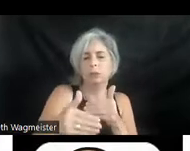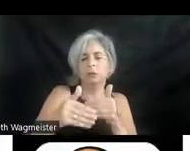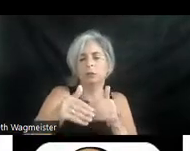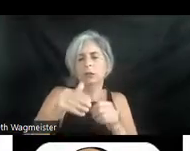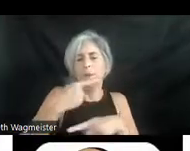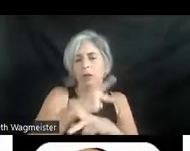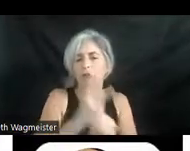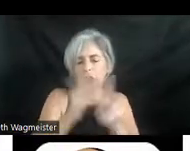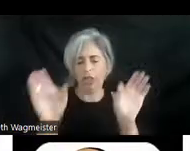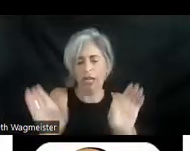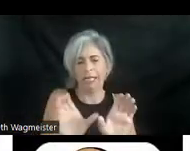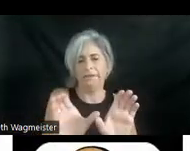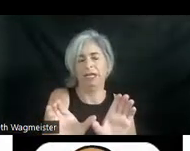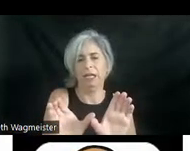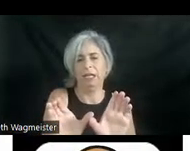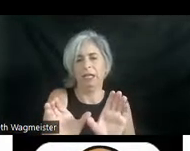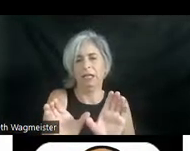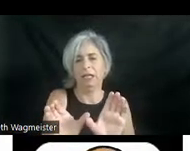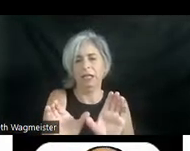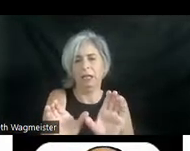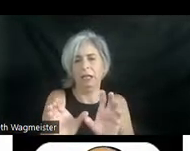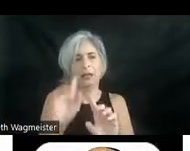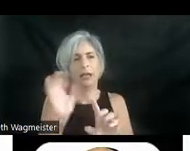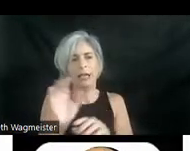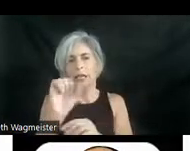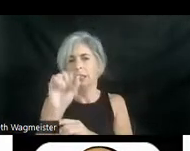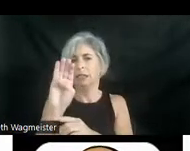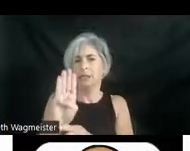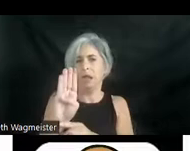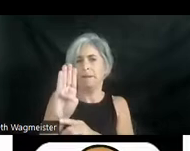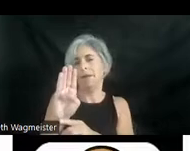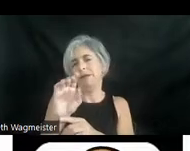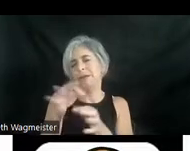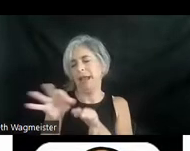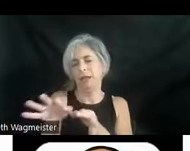Similar to other localization accommodations like subtitling or dubbing or sign interpretation